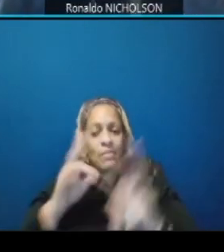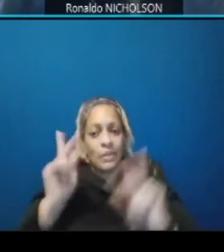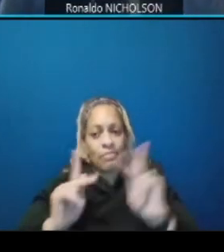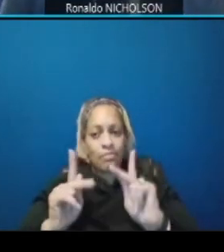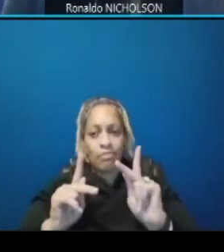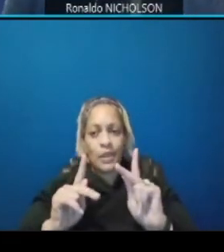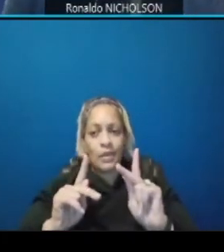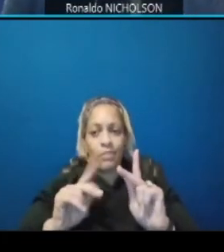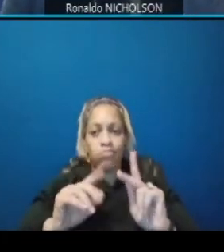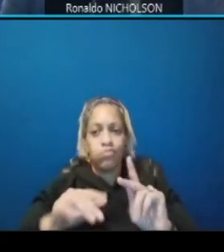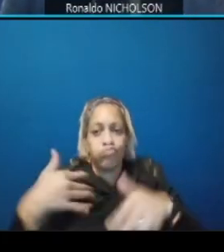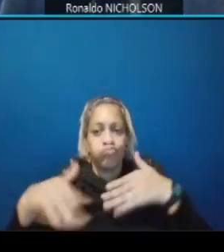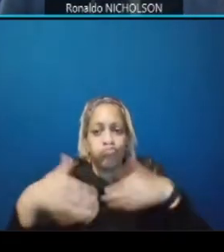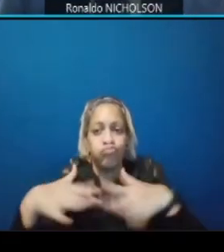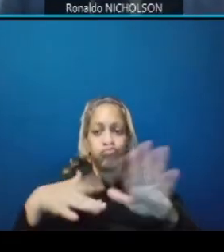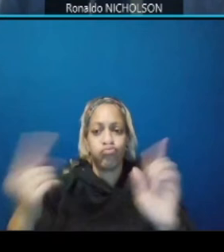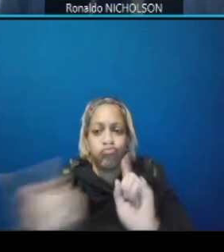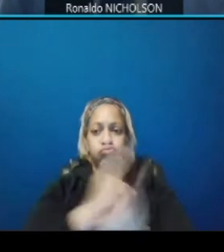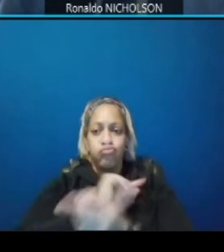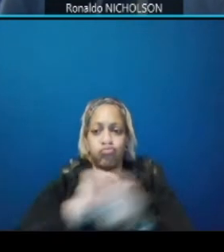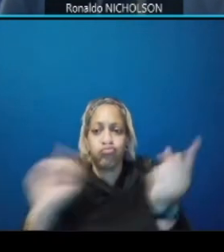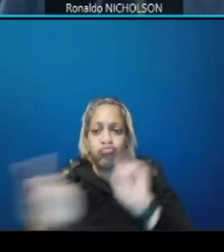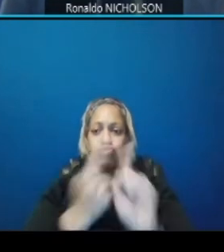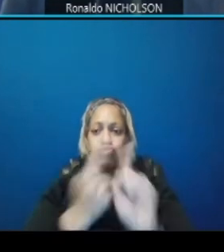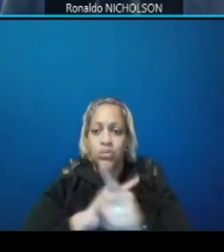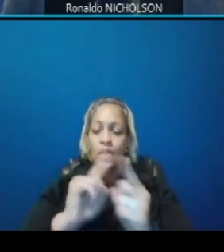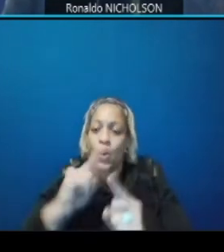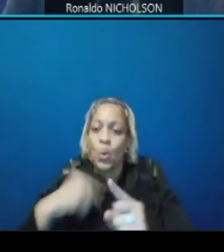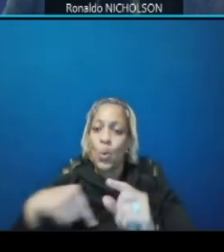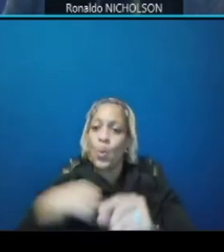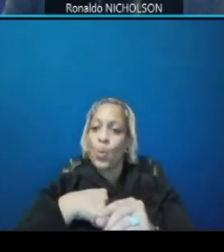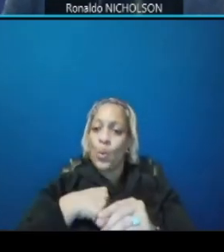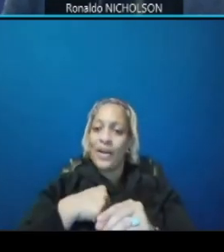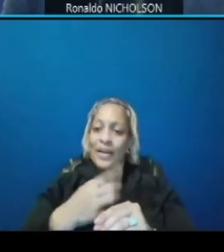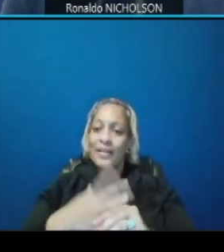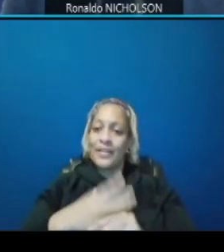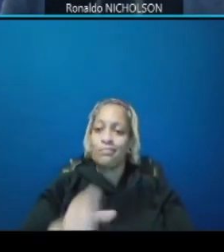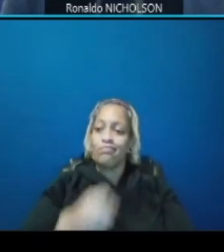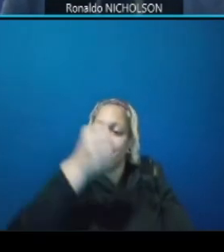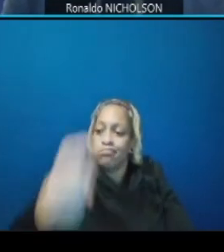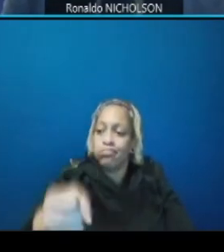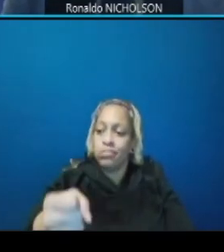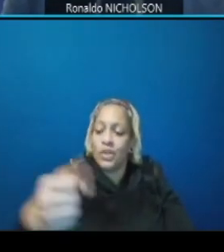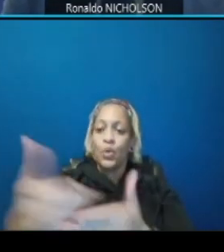we have installed new crosswalks coming off of oklahoma avenue